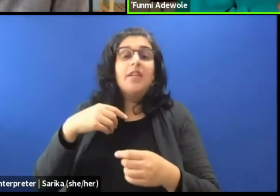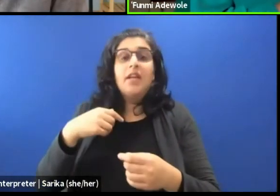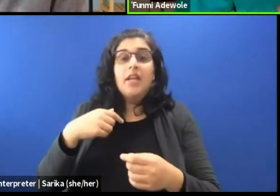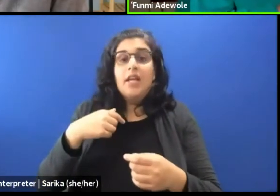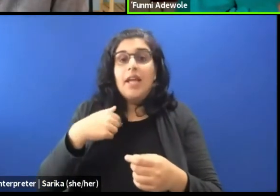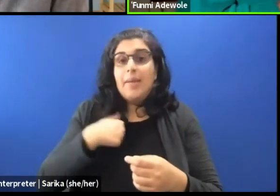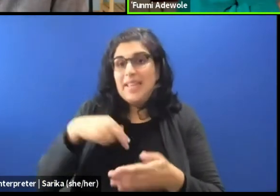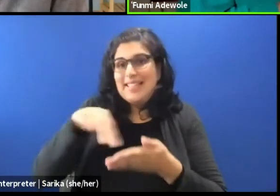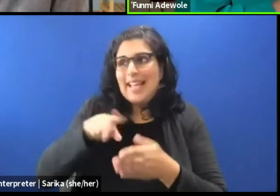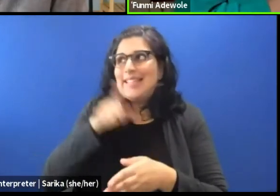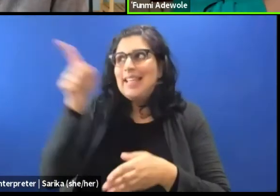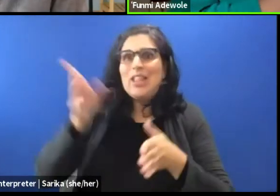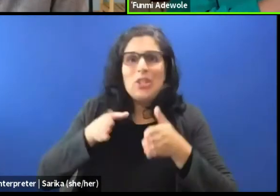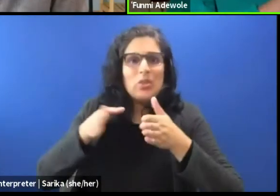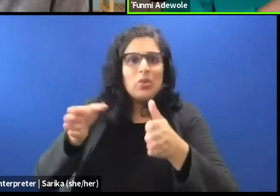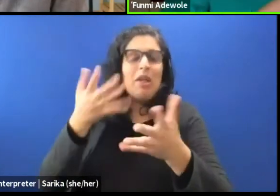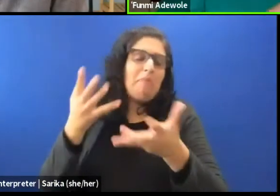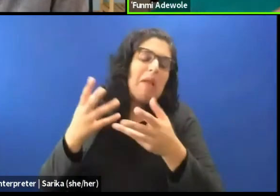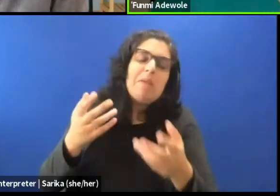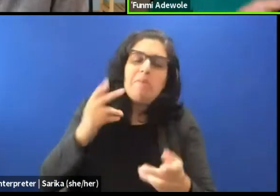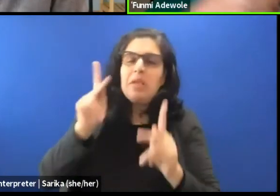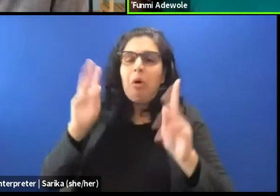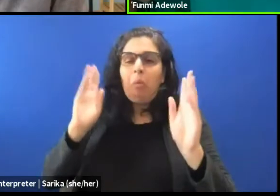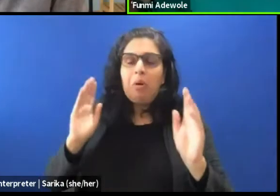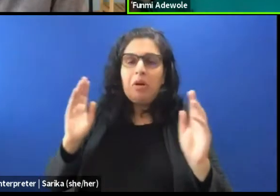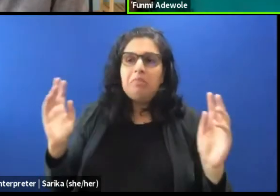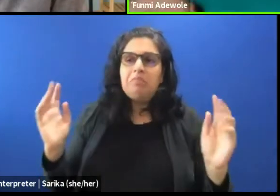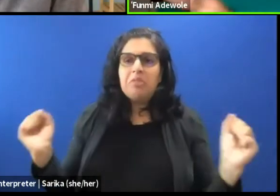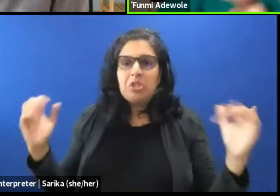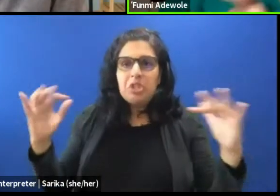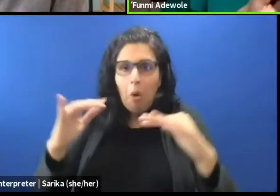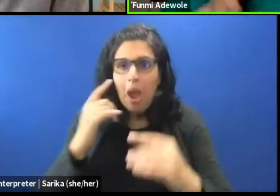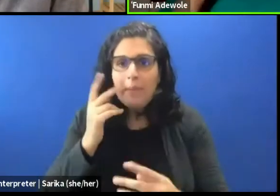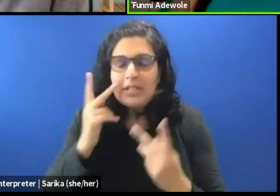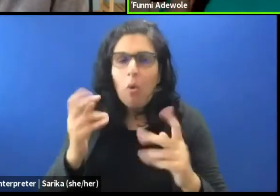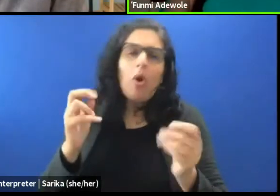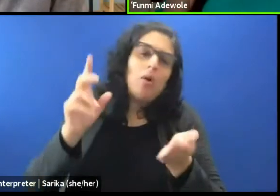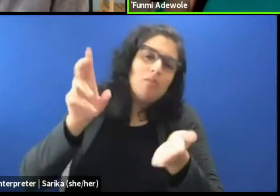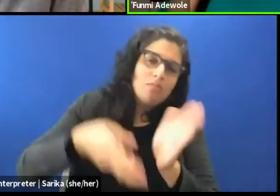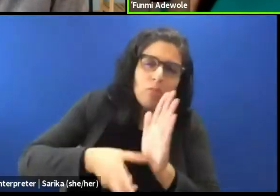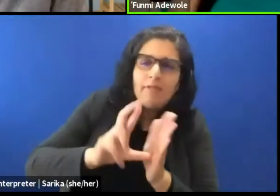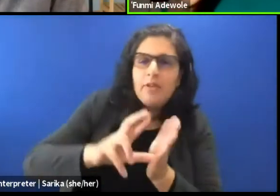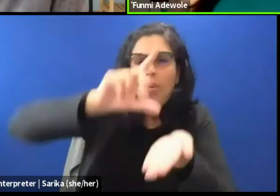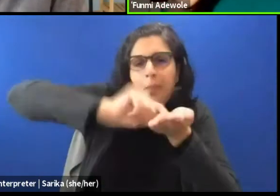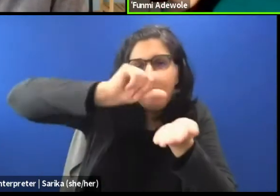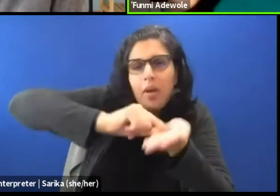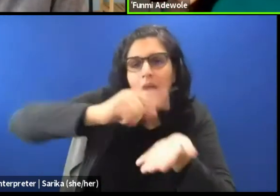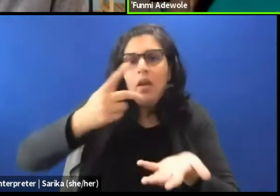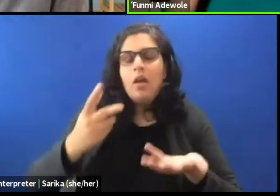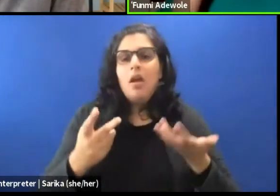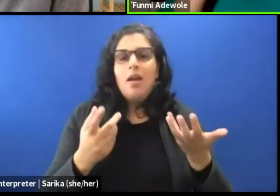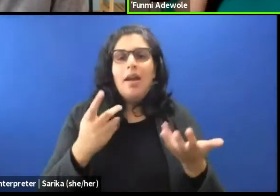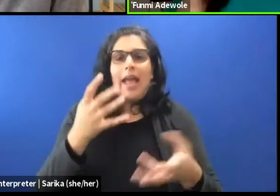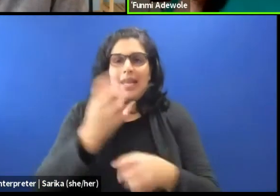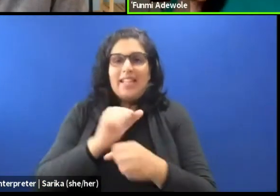that it might be reviewed, or you know people might write about it. And it gets that focus.